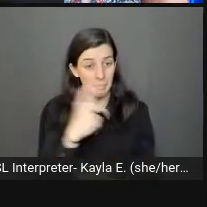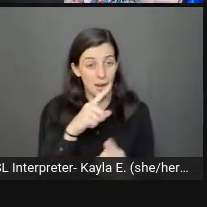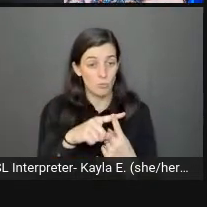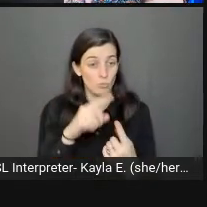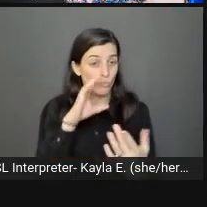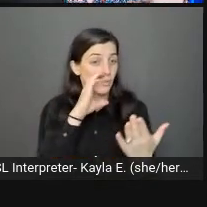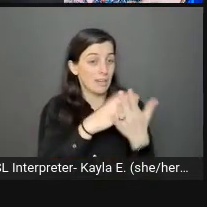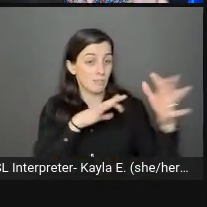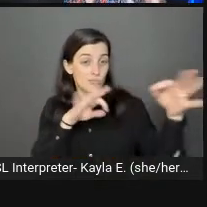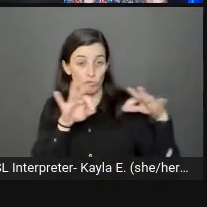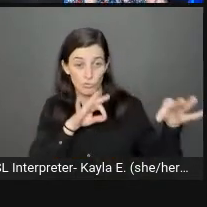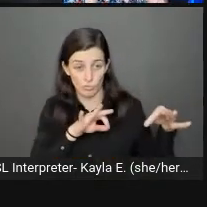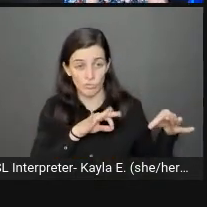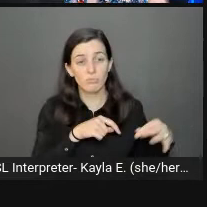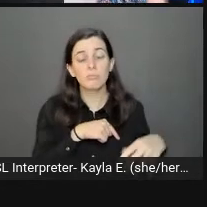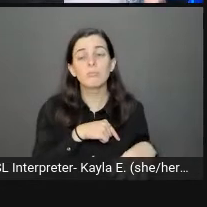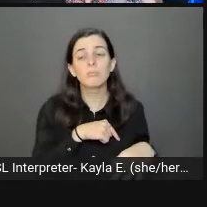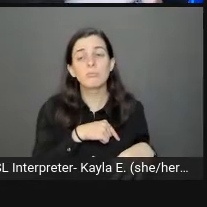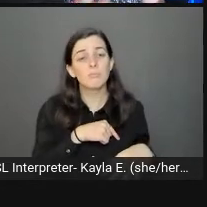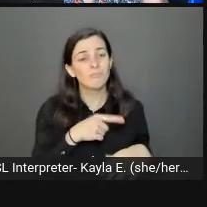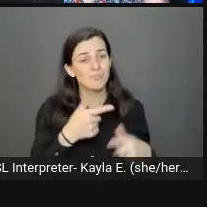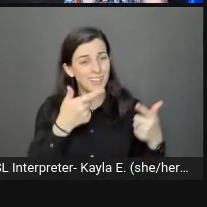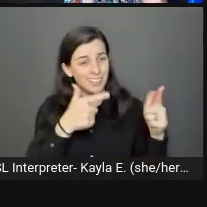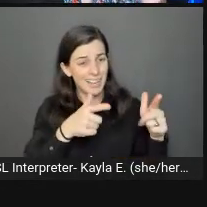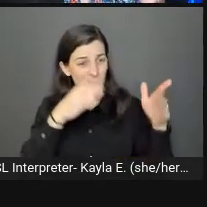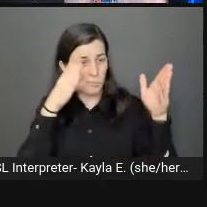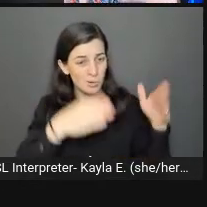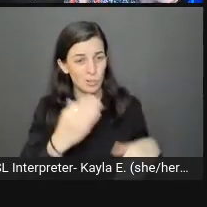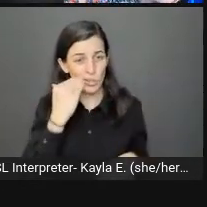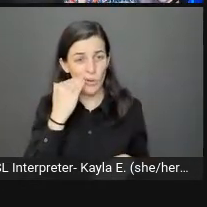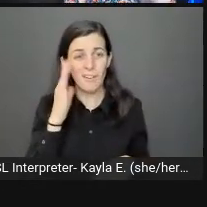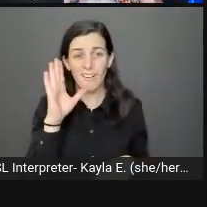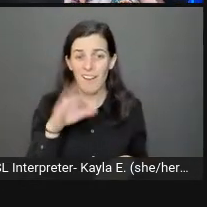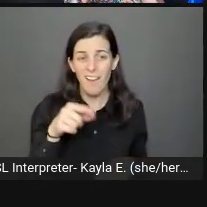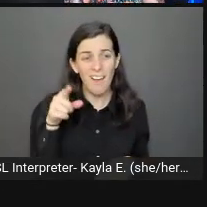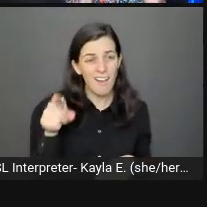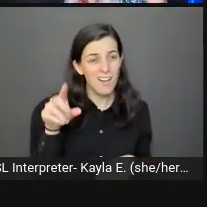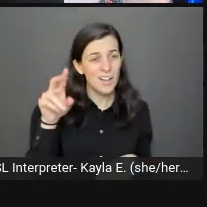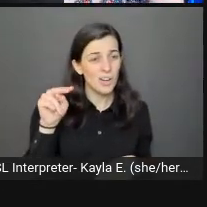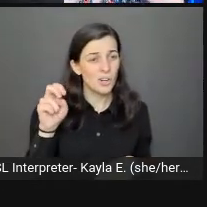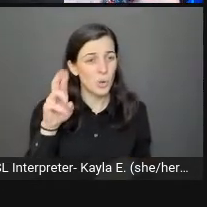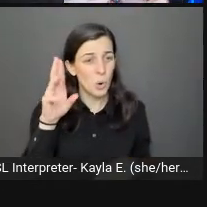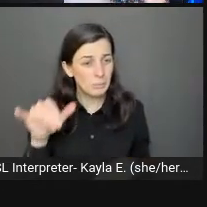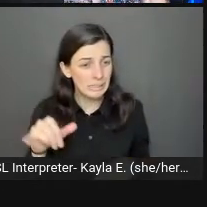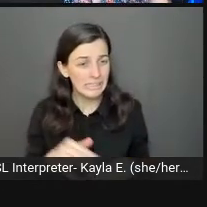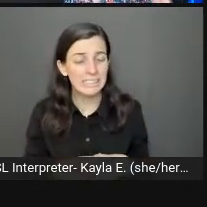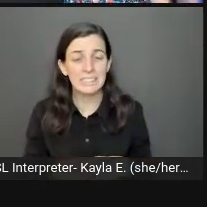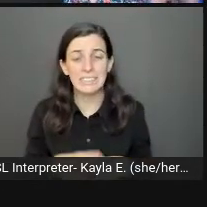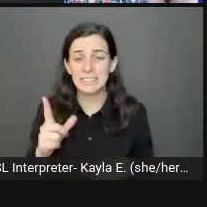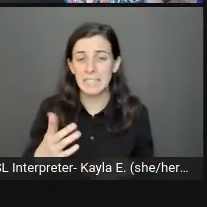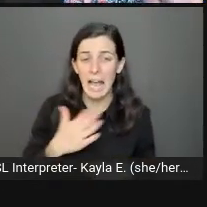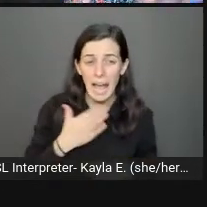just letting someone know like, "Hey, this is a picture of Norby, and he's happy and smiling at--" I don't know,